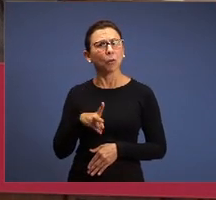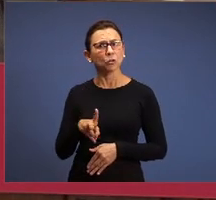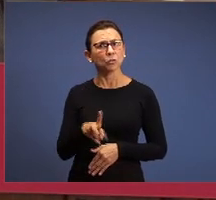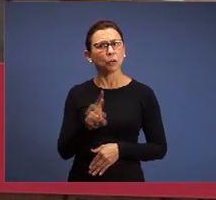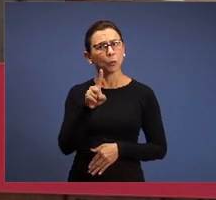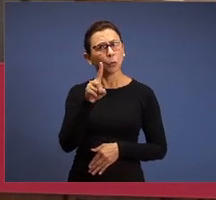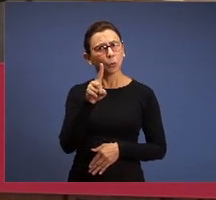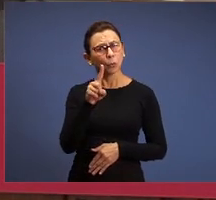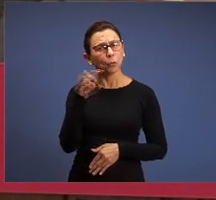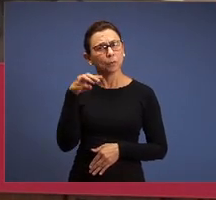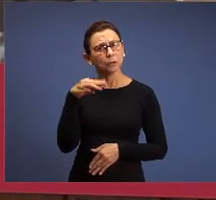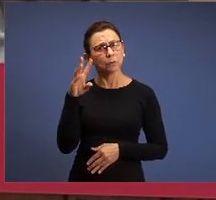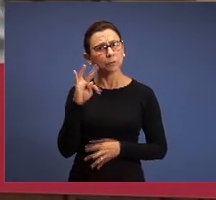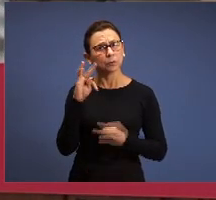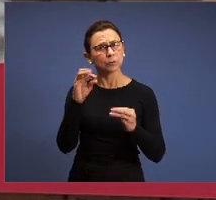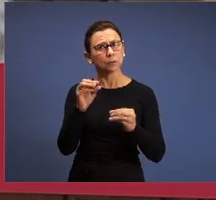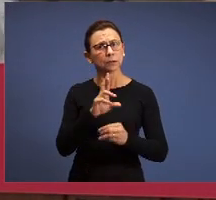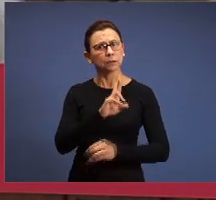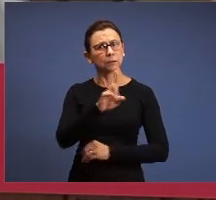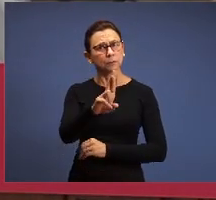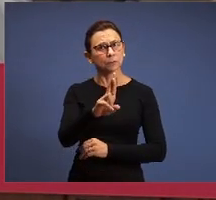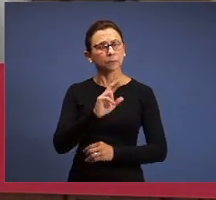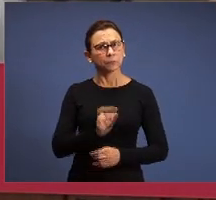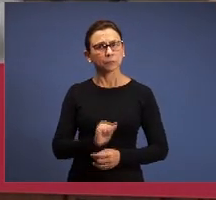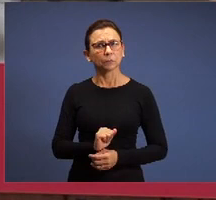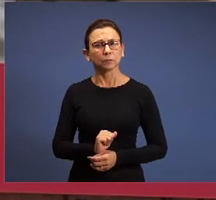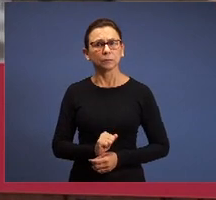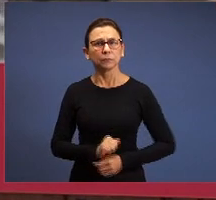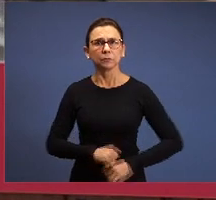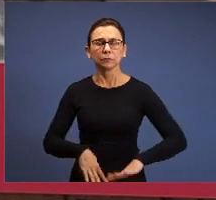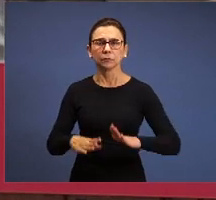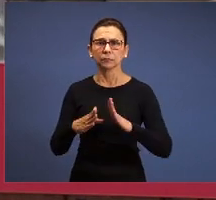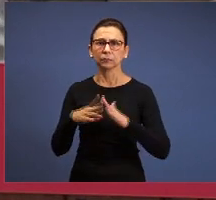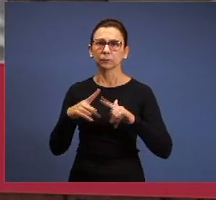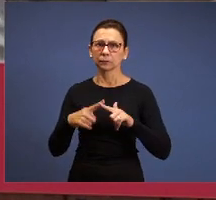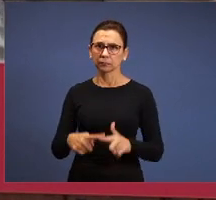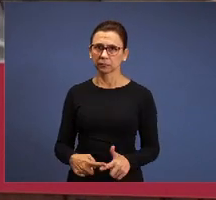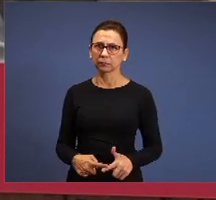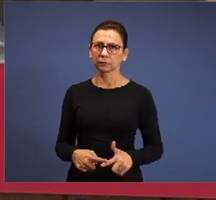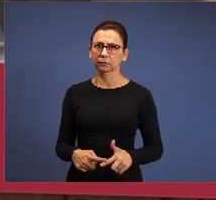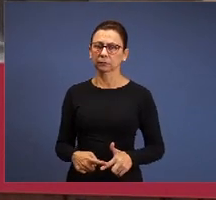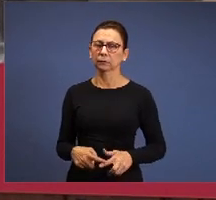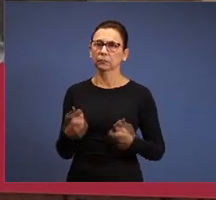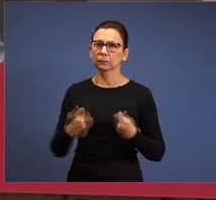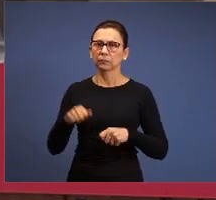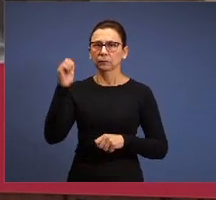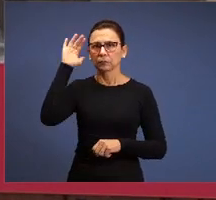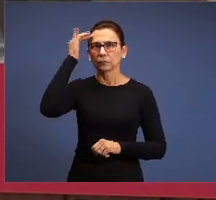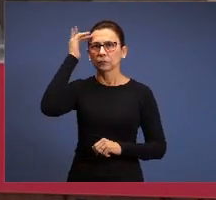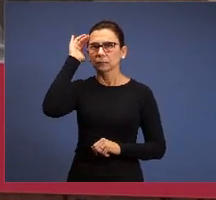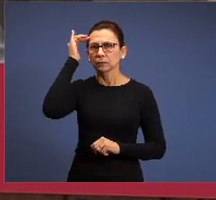all the answers, because the church has to know this, It’s not just wait